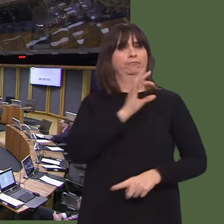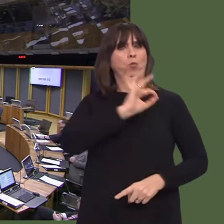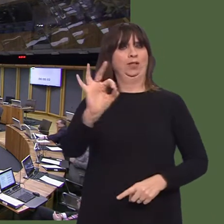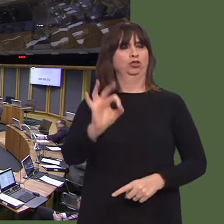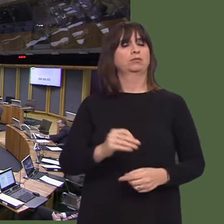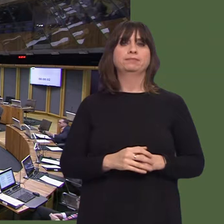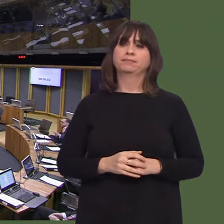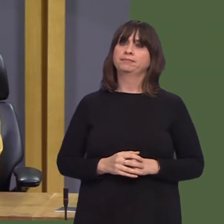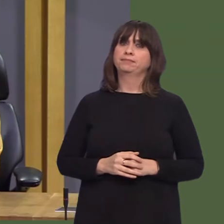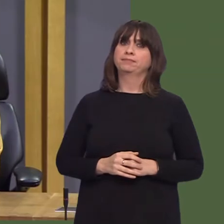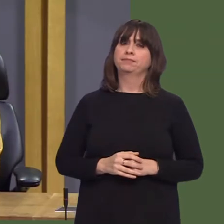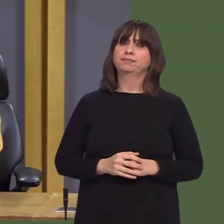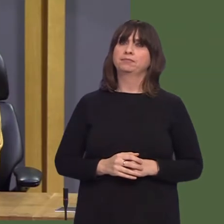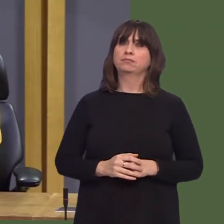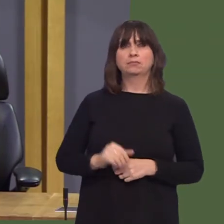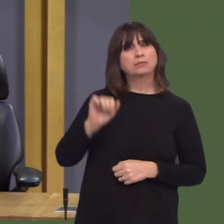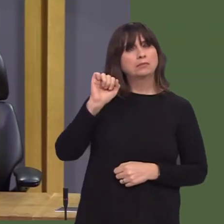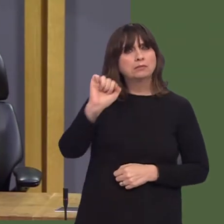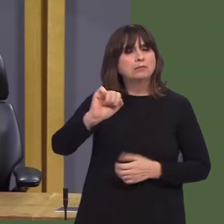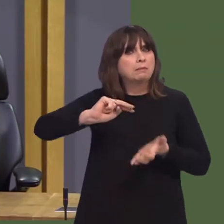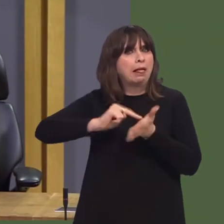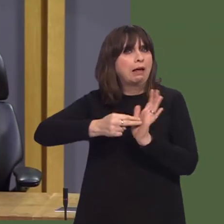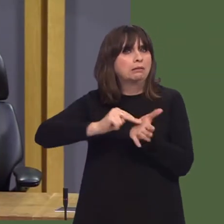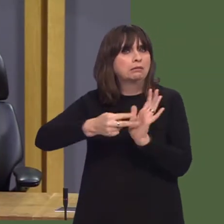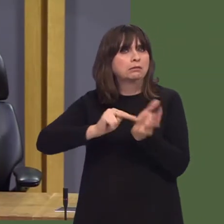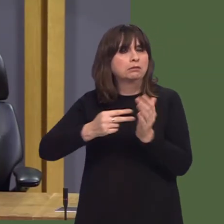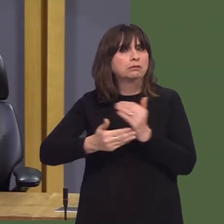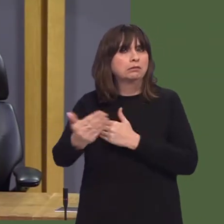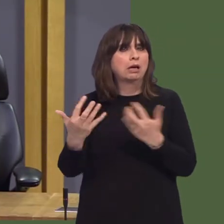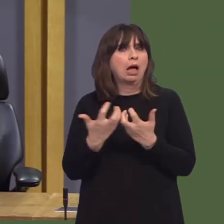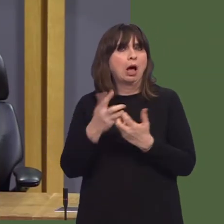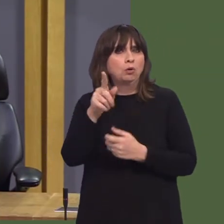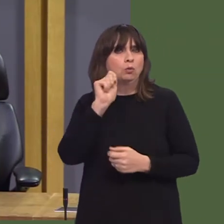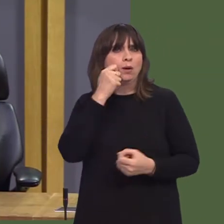I think the whole tenor of my question leads you to believe that I think that we ought